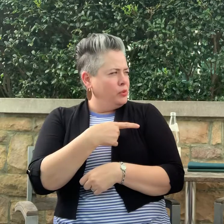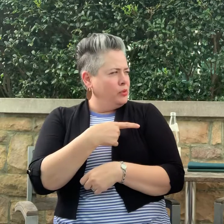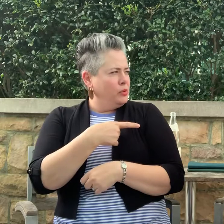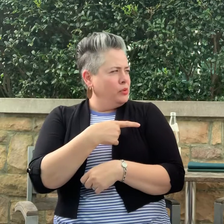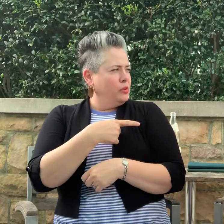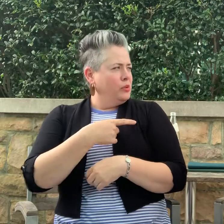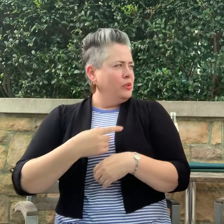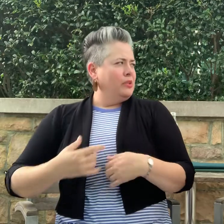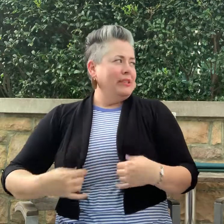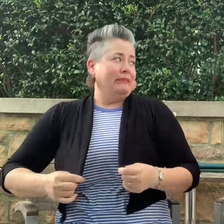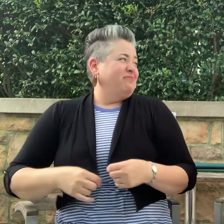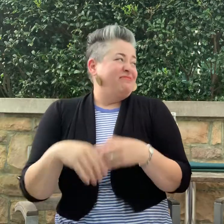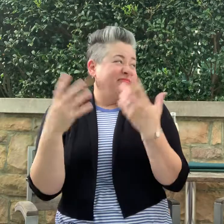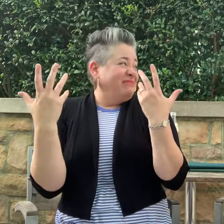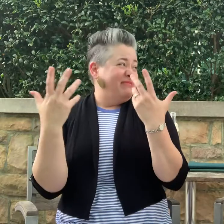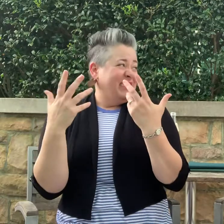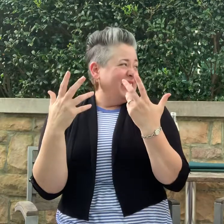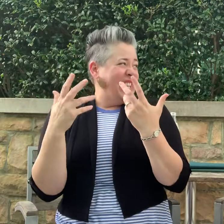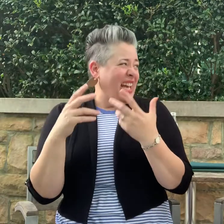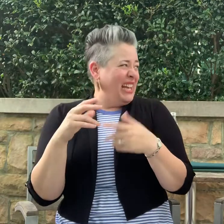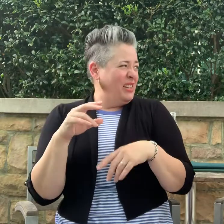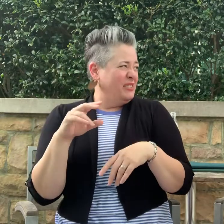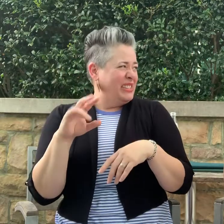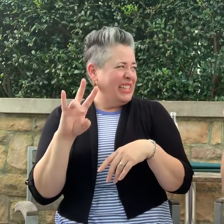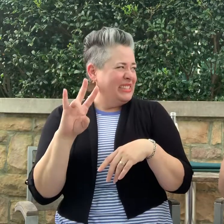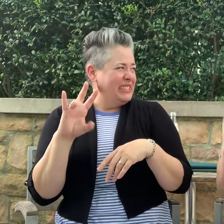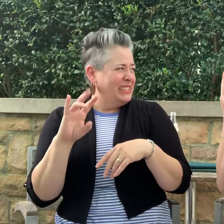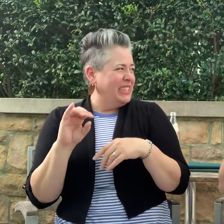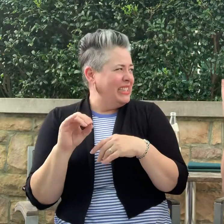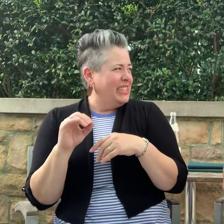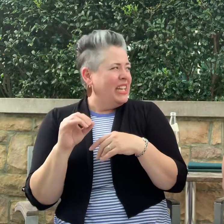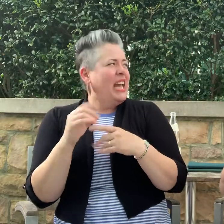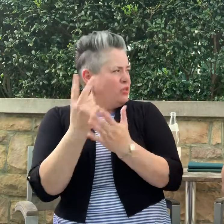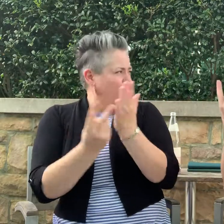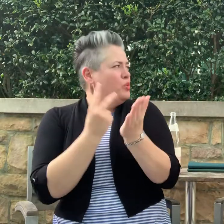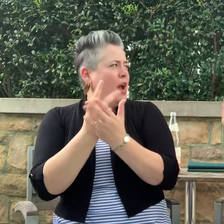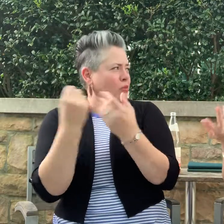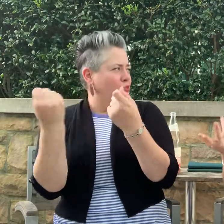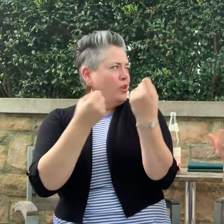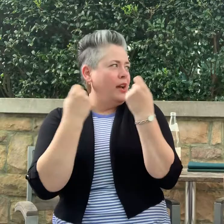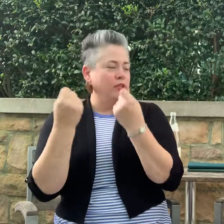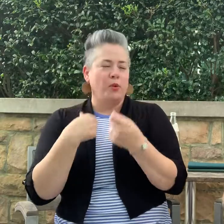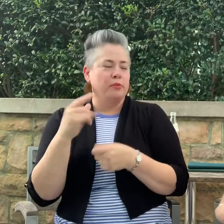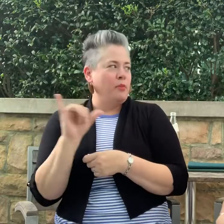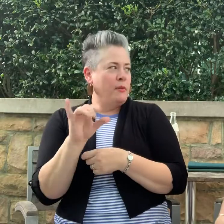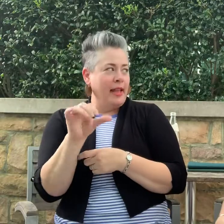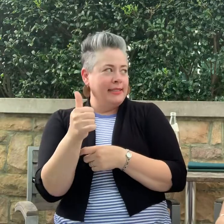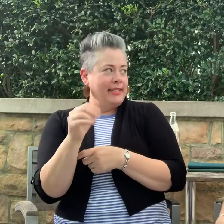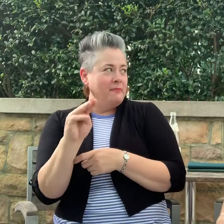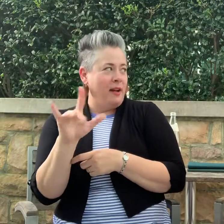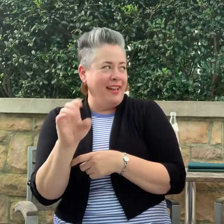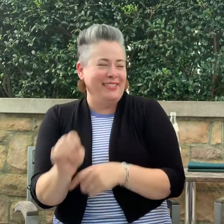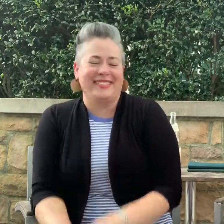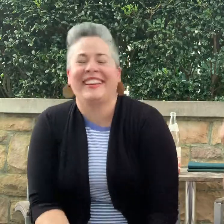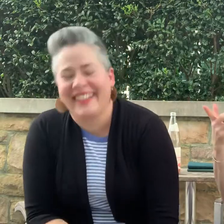I don't remember but it took about two hours. It was probably like 2 miles!!! hahaha